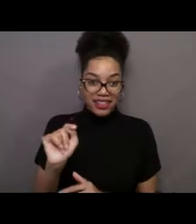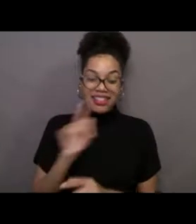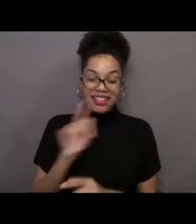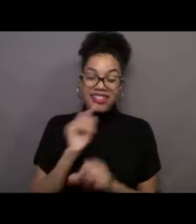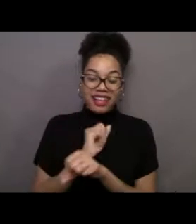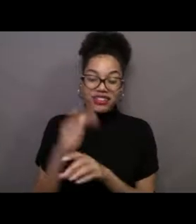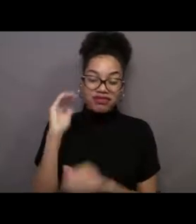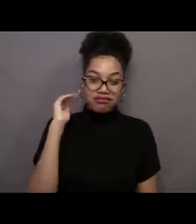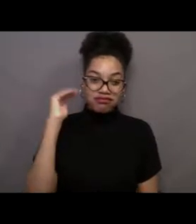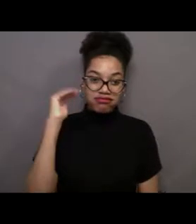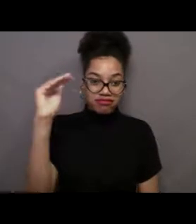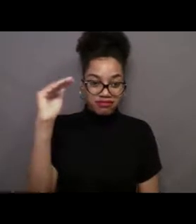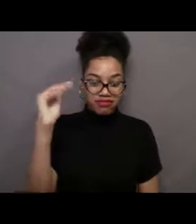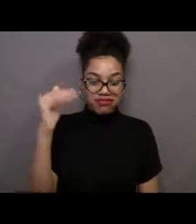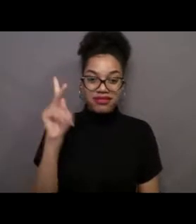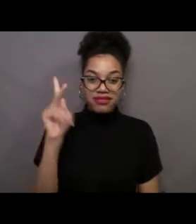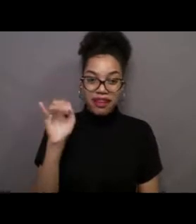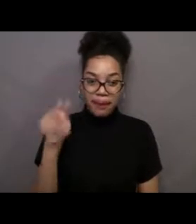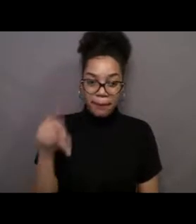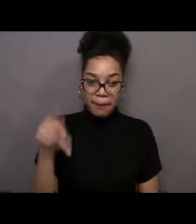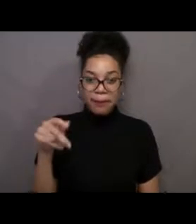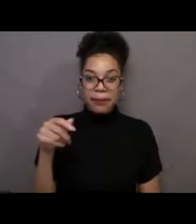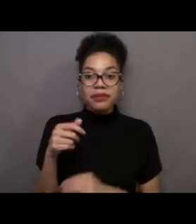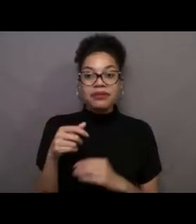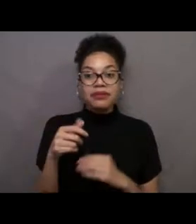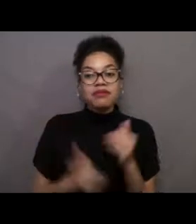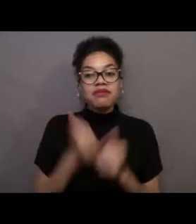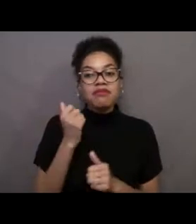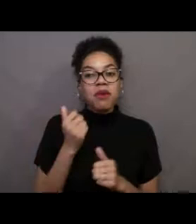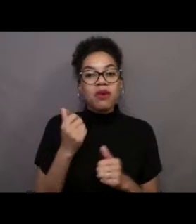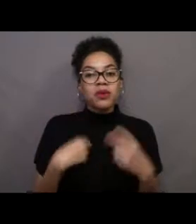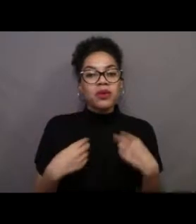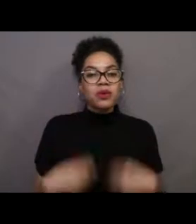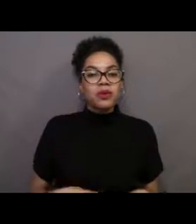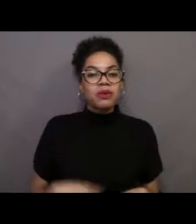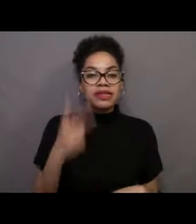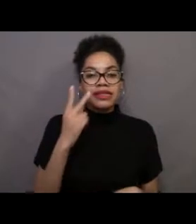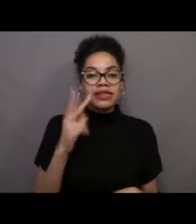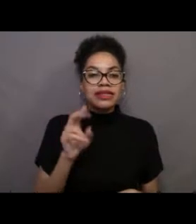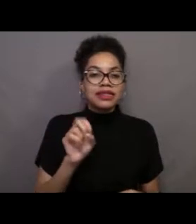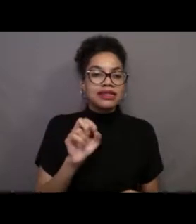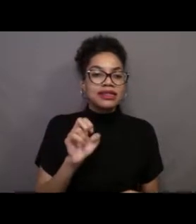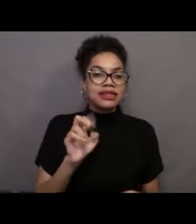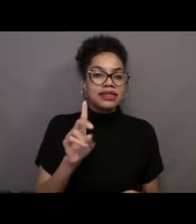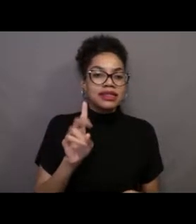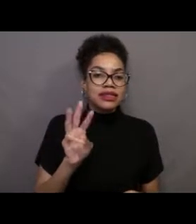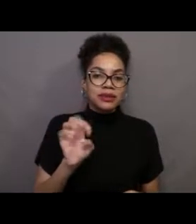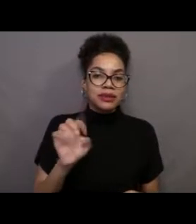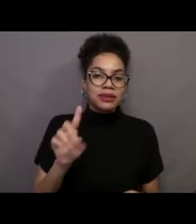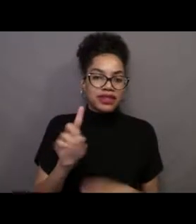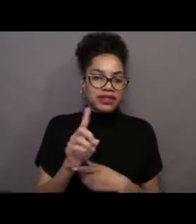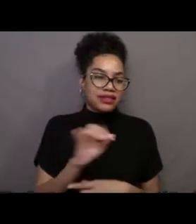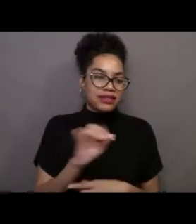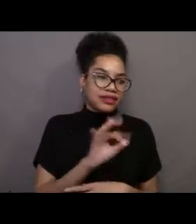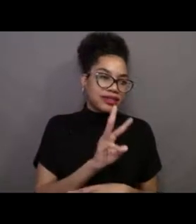most seaweeds are not. A good-sized seaweed is maybe six or seven feet and that's like a good size. So the fact that that giant kelp,